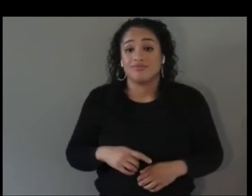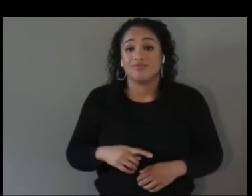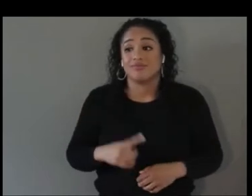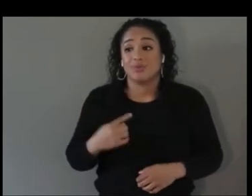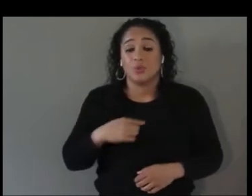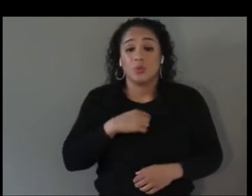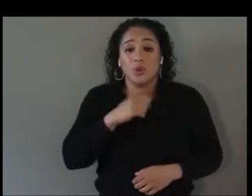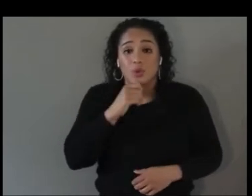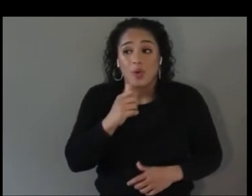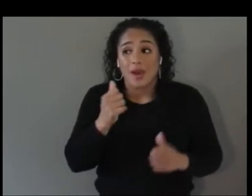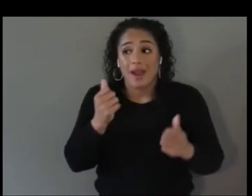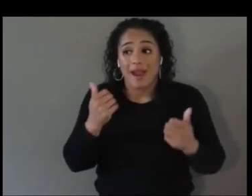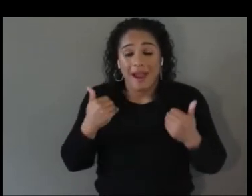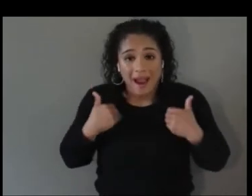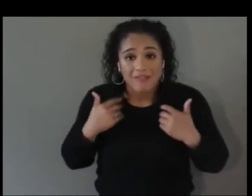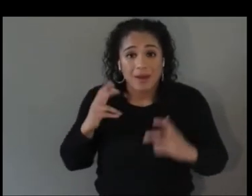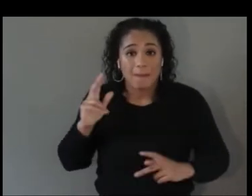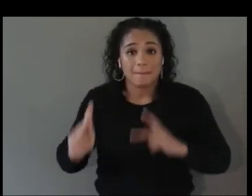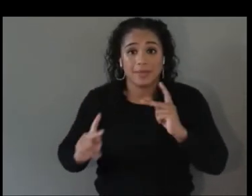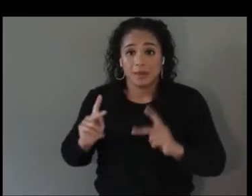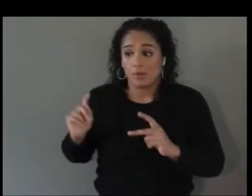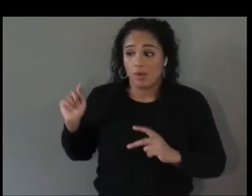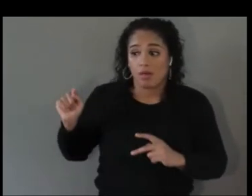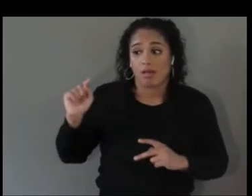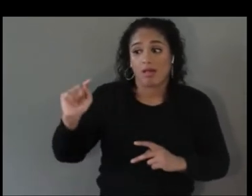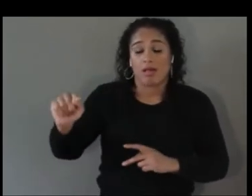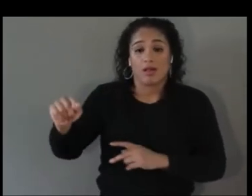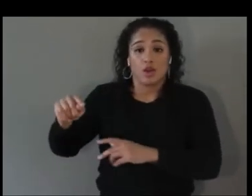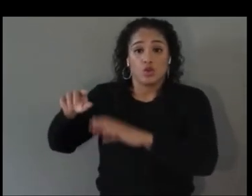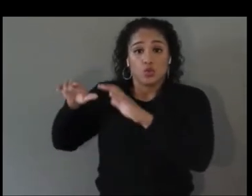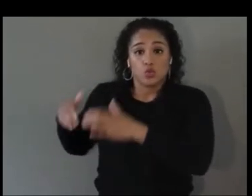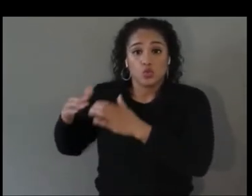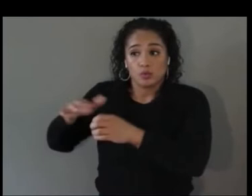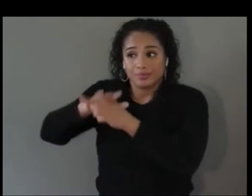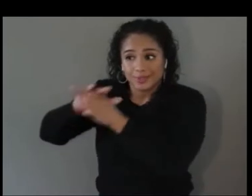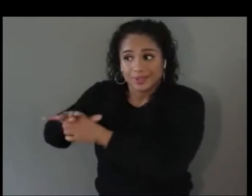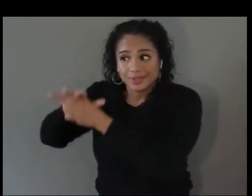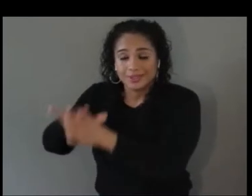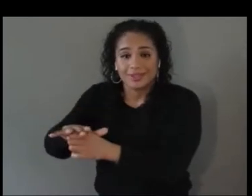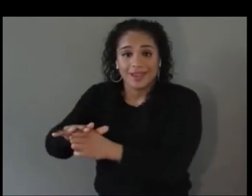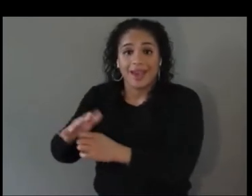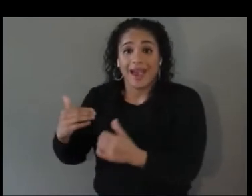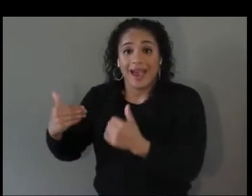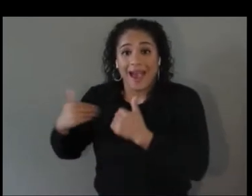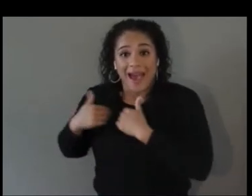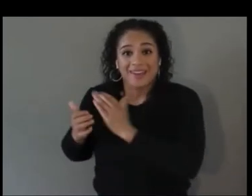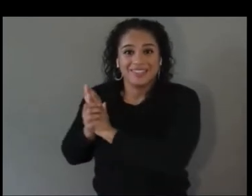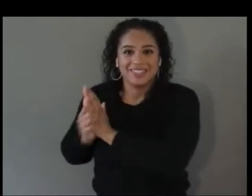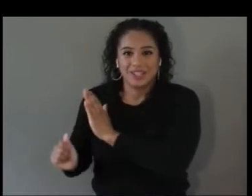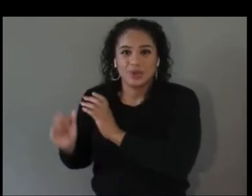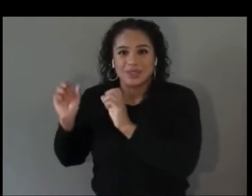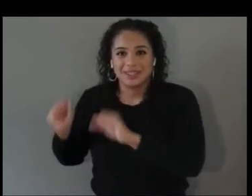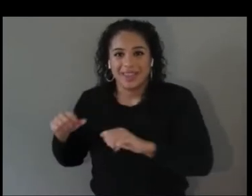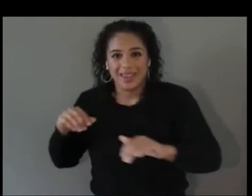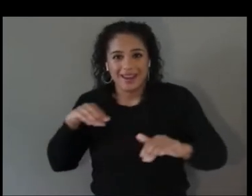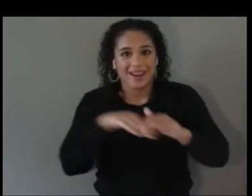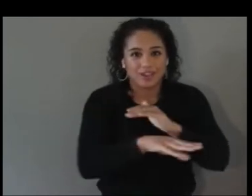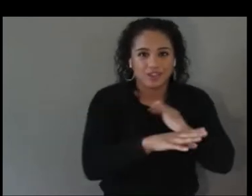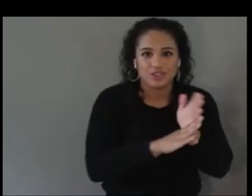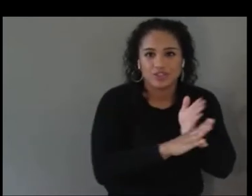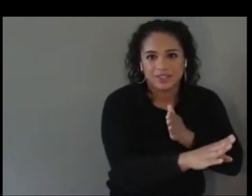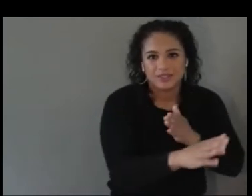have the right skill sets to enter the industry. And I felt, okay, what can I do? What can I offer?